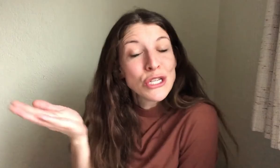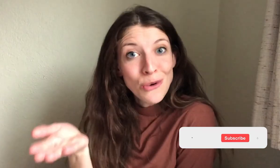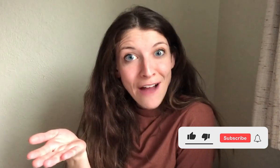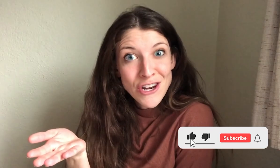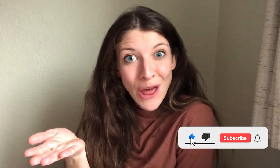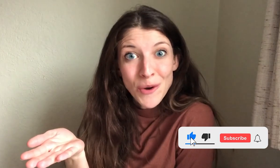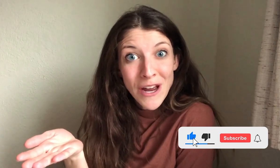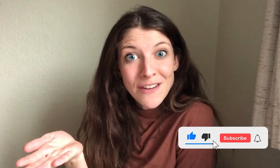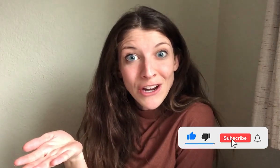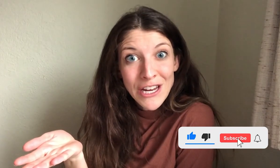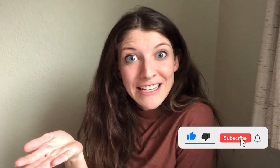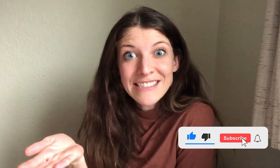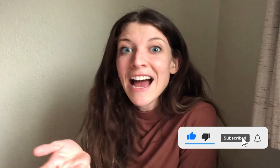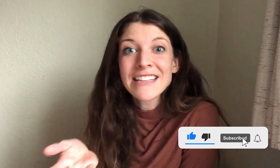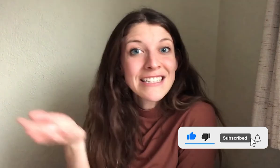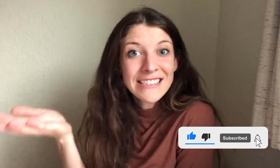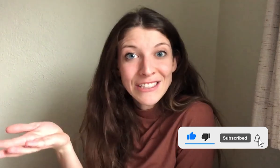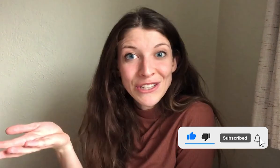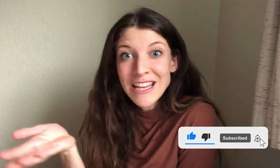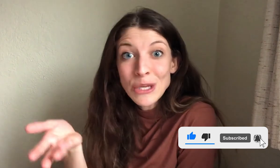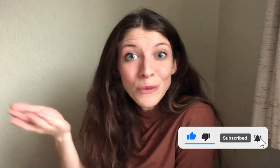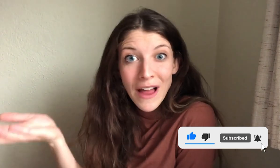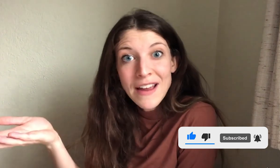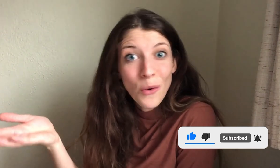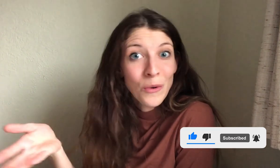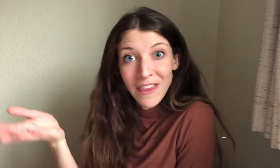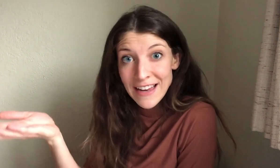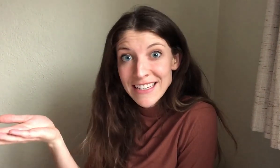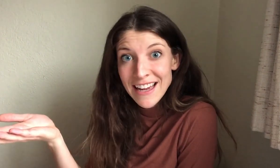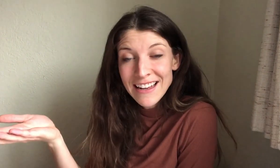Do you have another brand of hearing aids that has an accessory that you like, or would like to get?